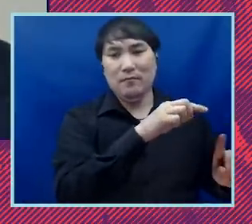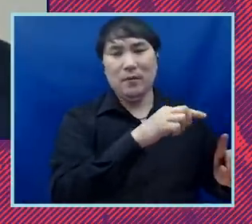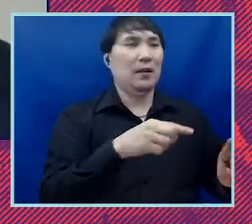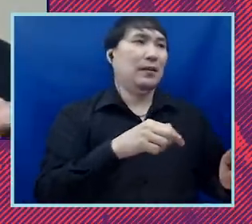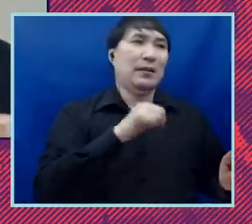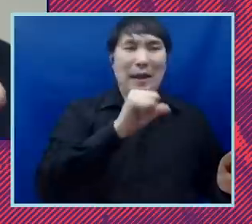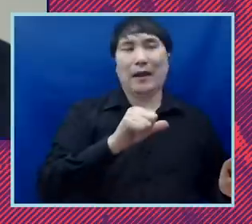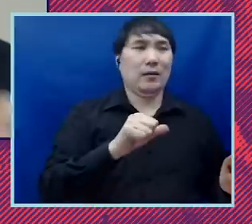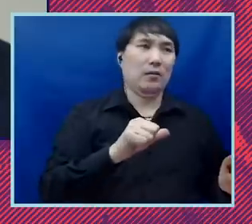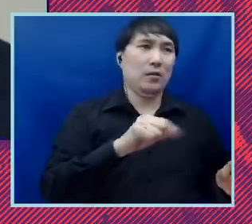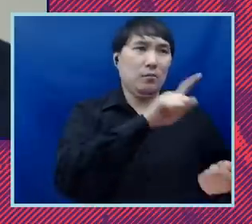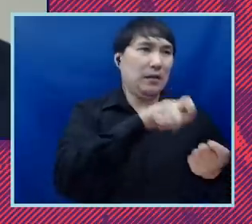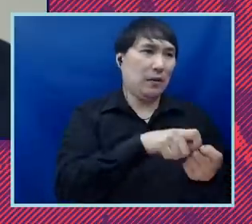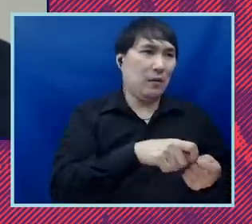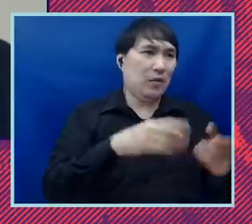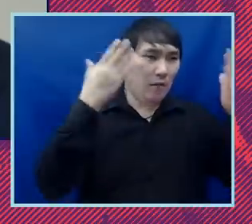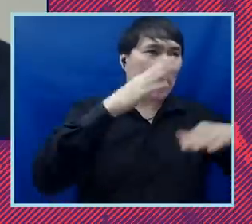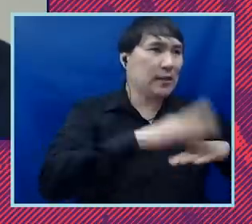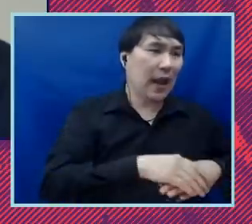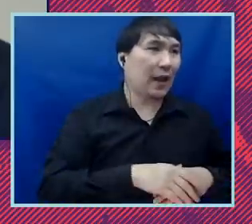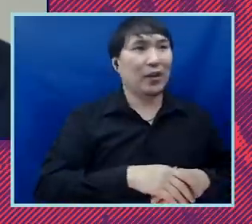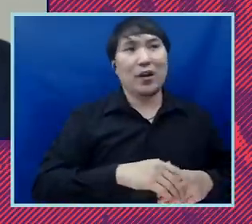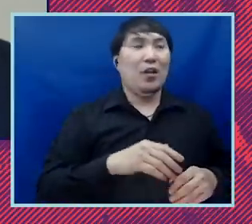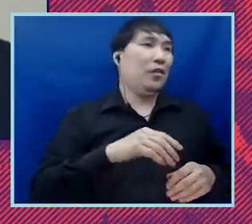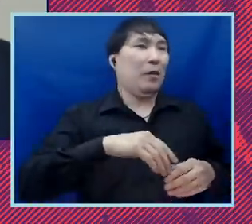usurious uh you know payday loan folks we're actually going to attempt to provide a problem